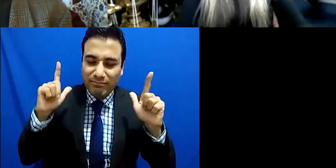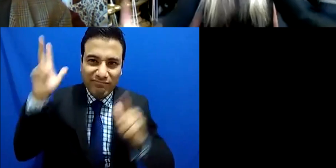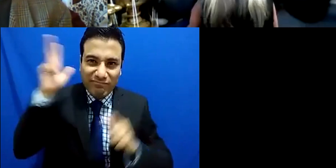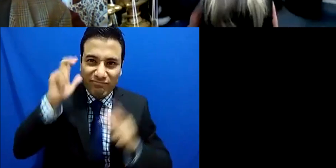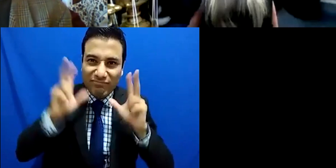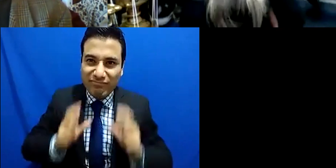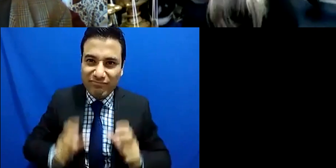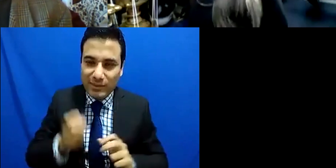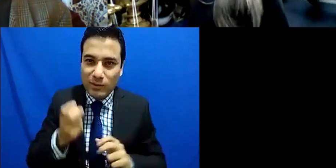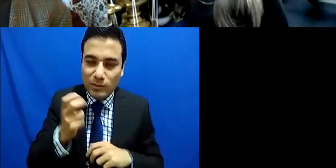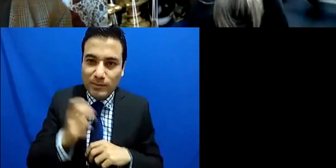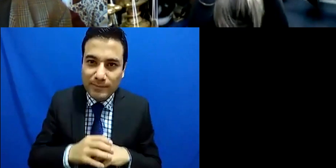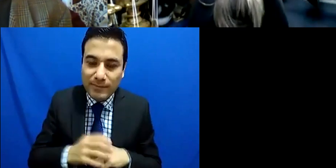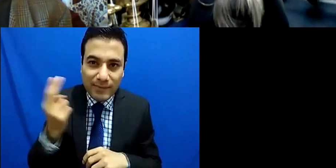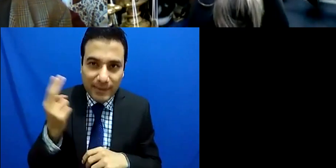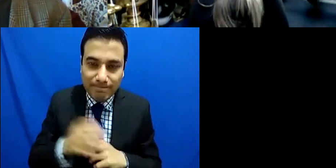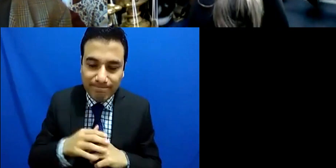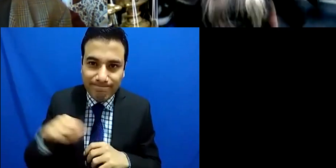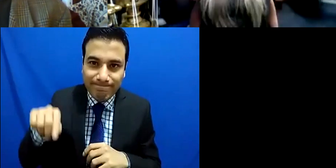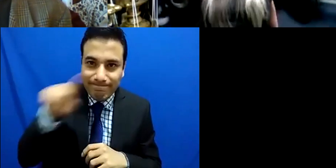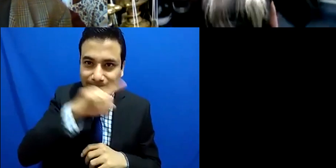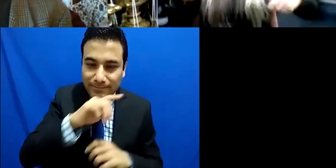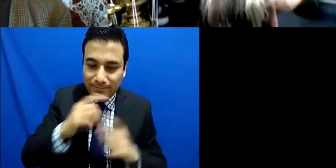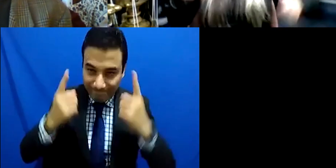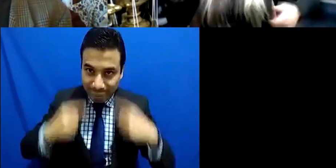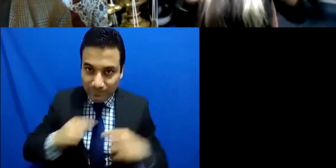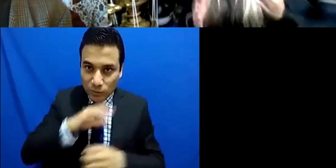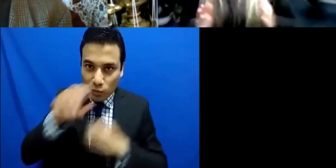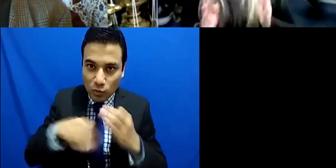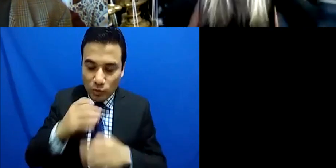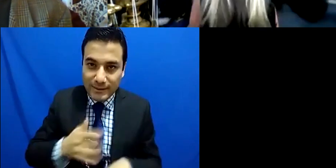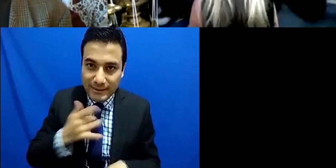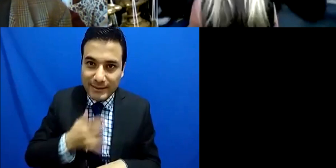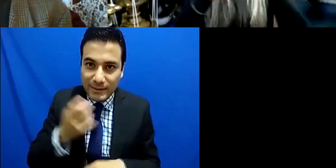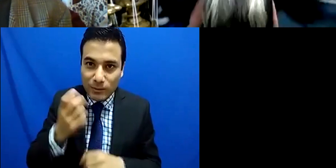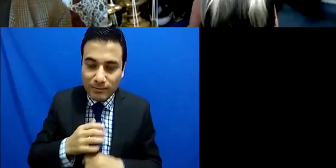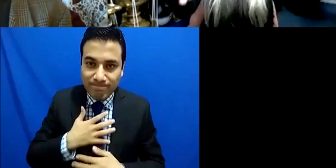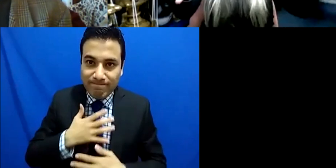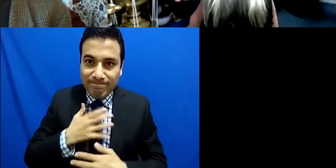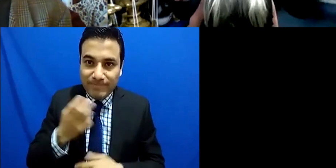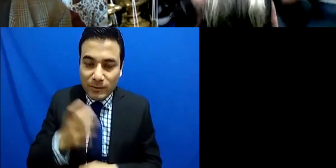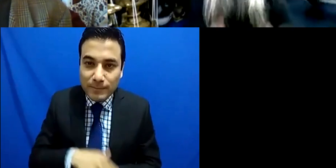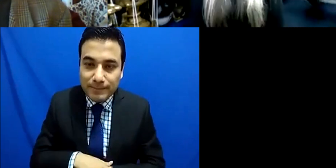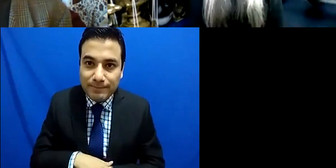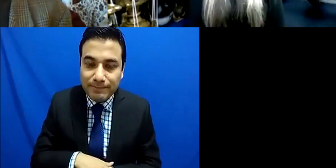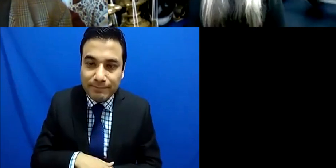color into your body as well as in my case as a musician bringing the sound color out of my body.